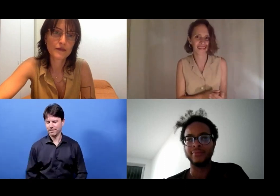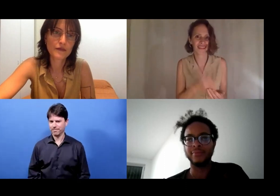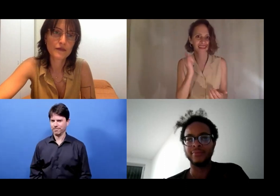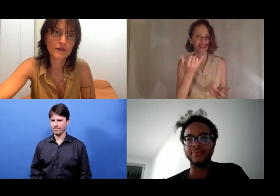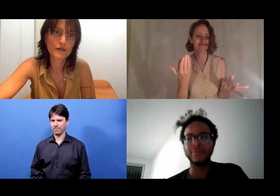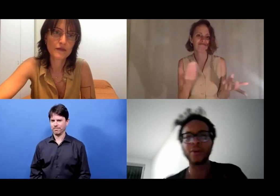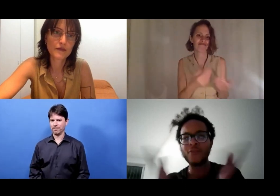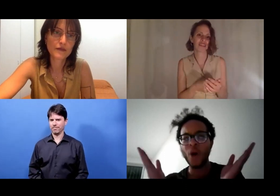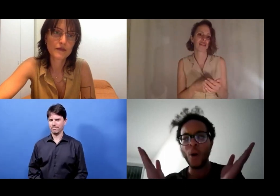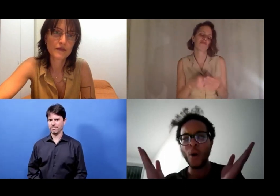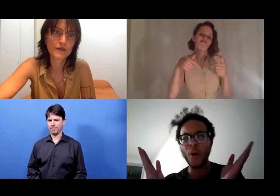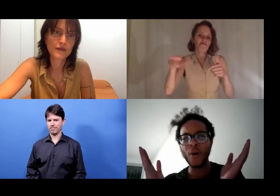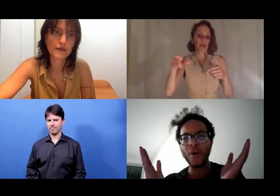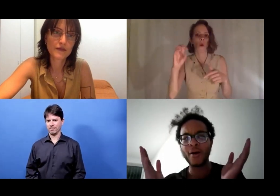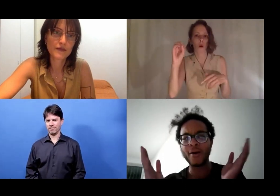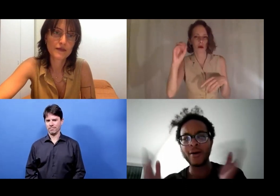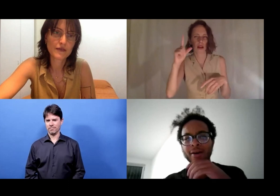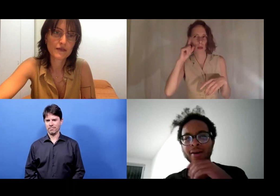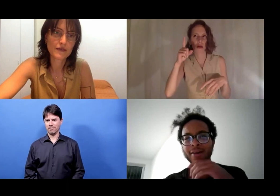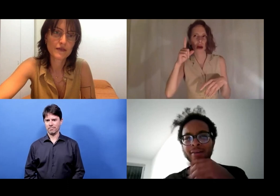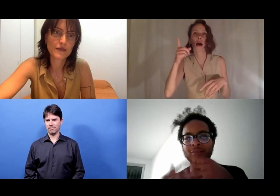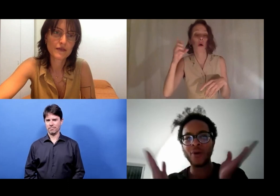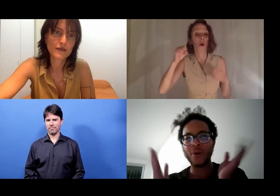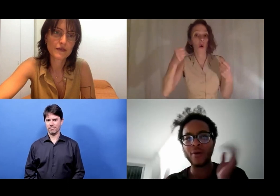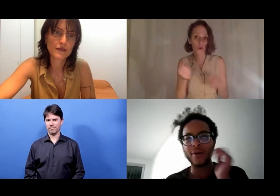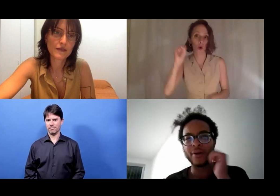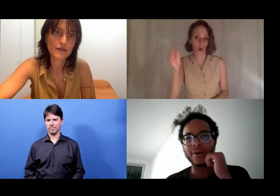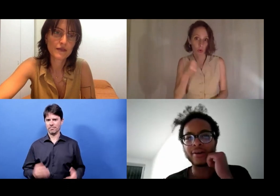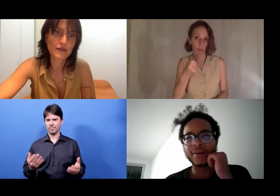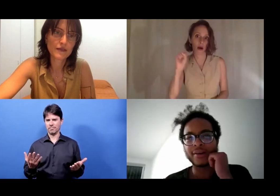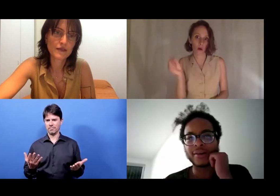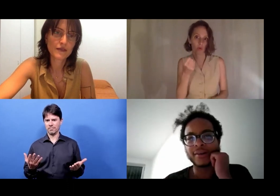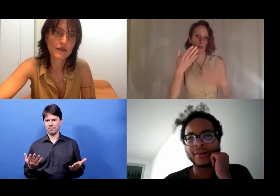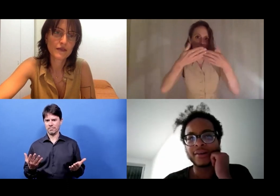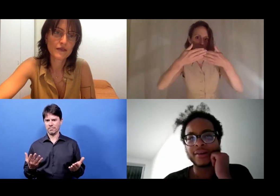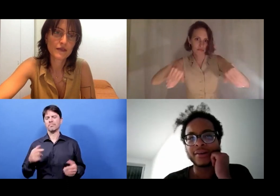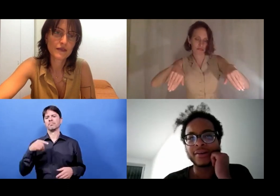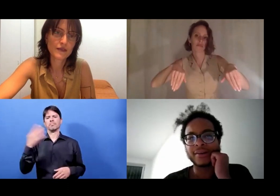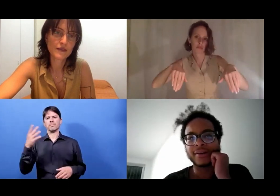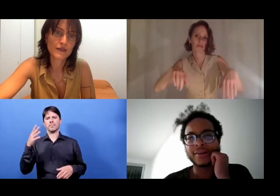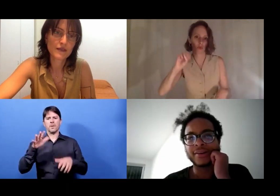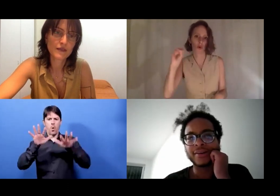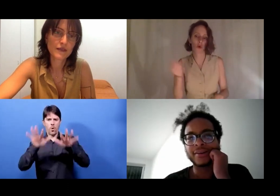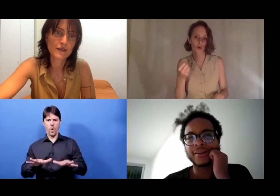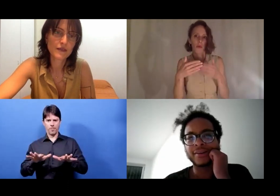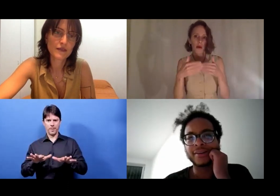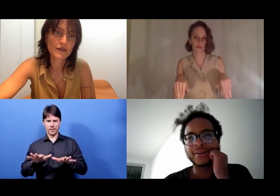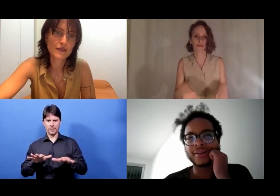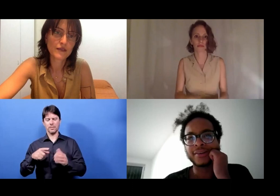I thik this can be seen in October. The premiere is in October.